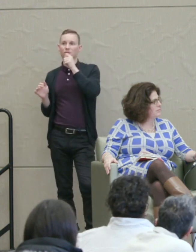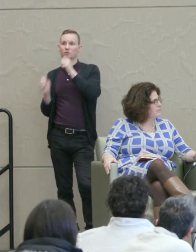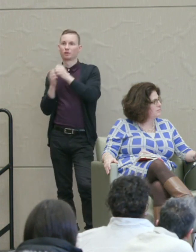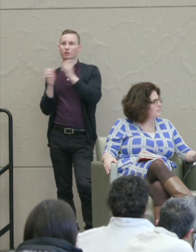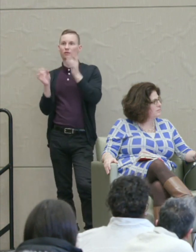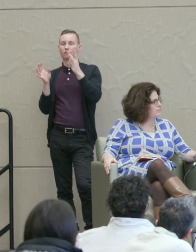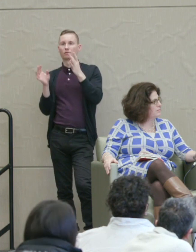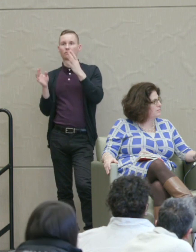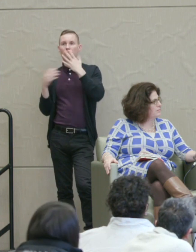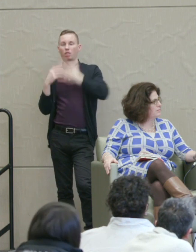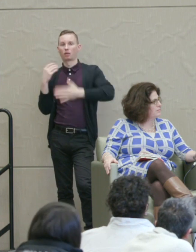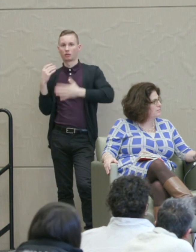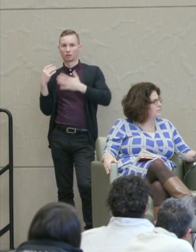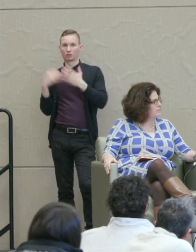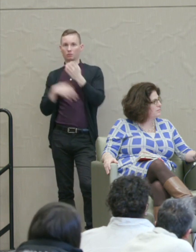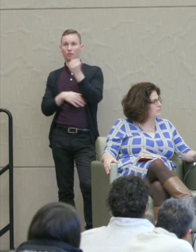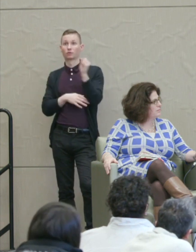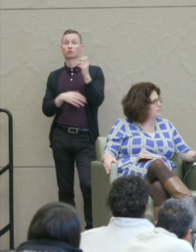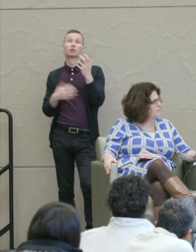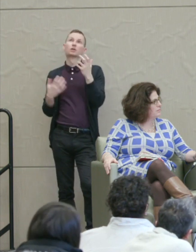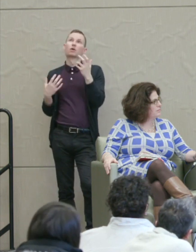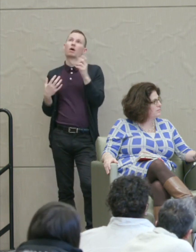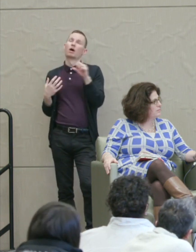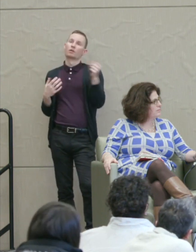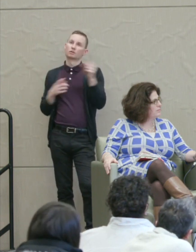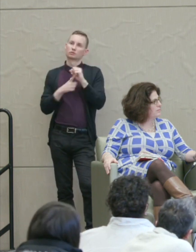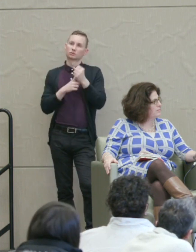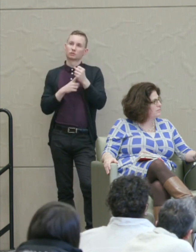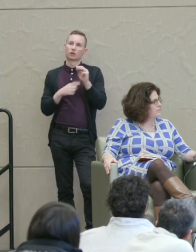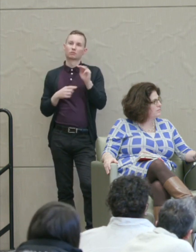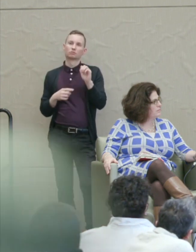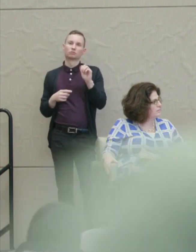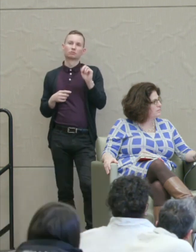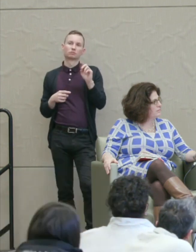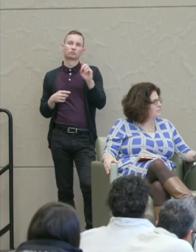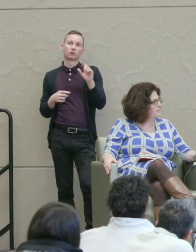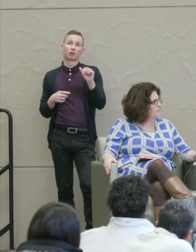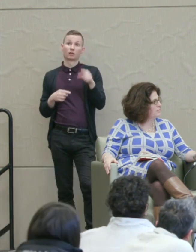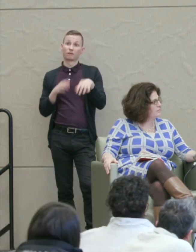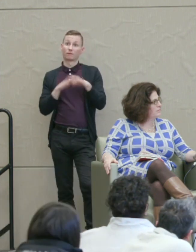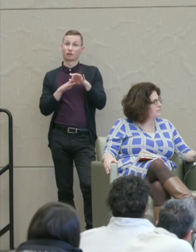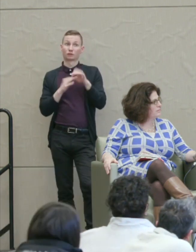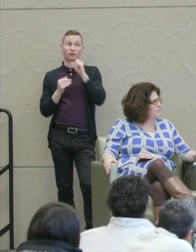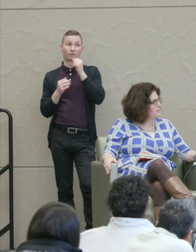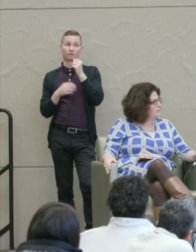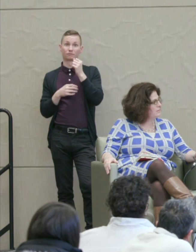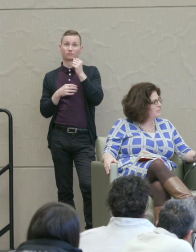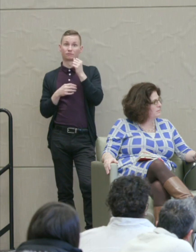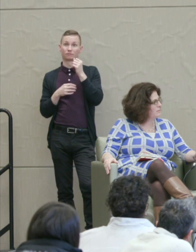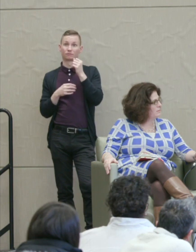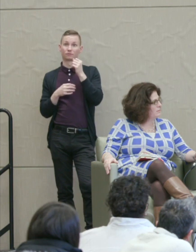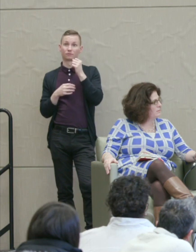Martha Nussbaum: Now the most interesting case was Mandela, because Mandela found that nonviolence did not work.